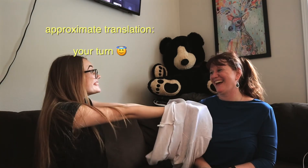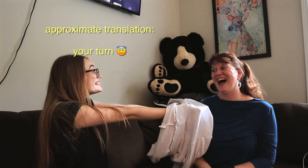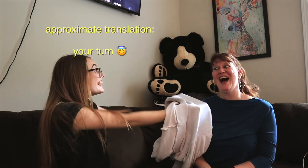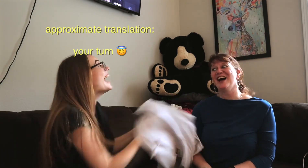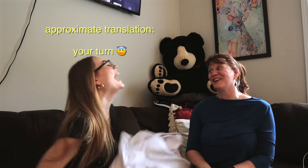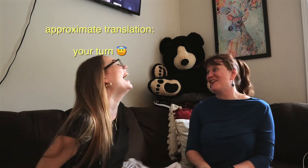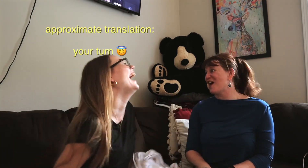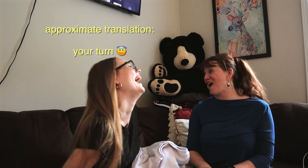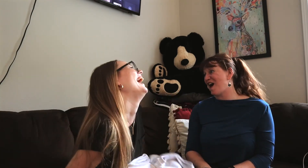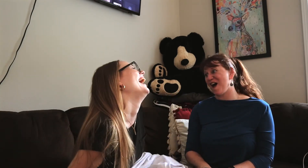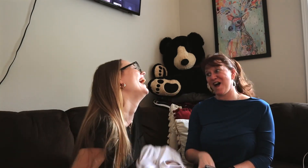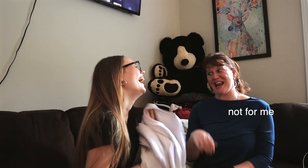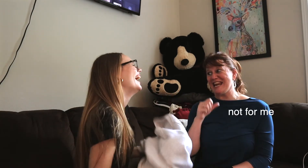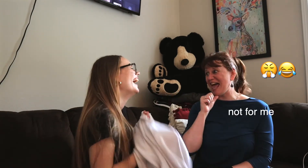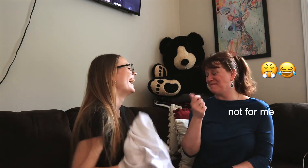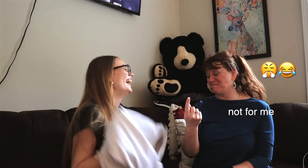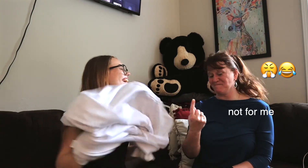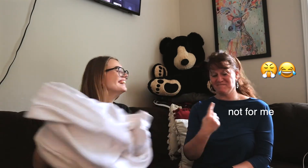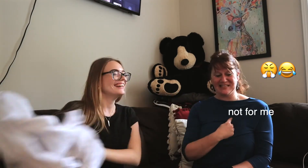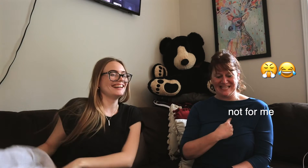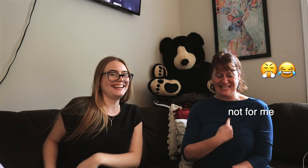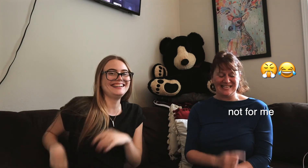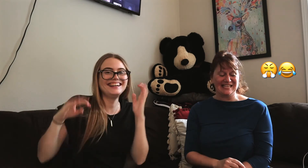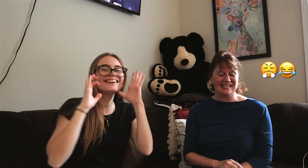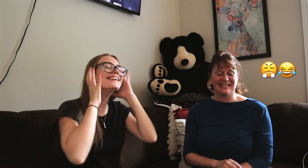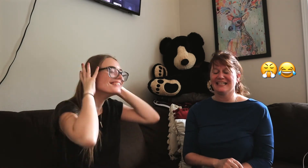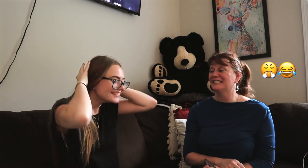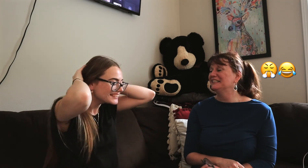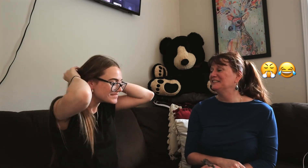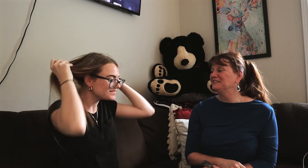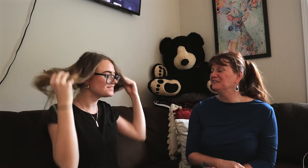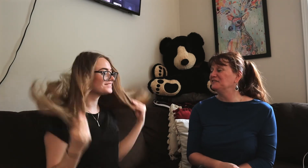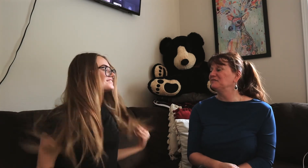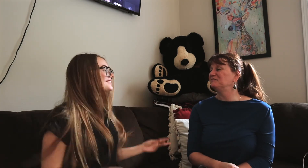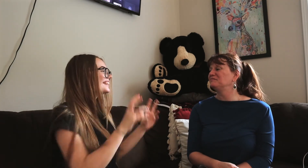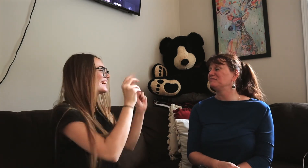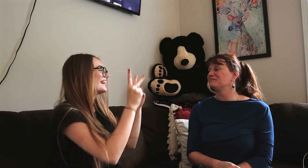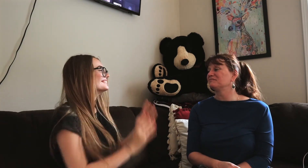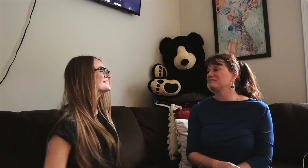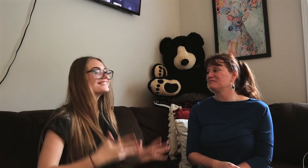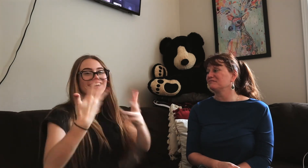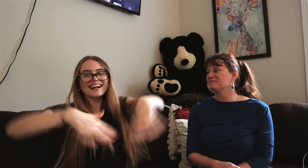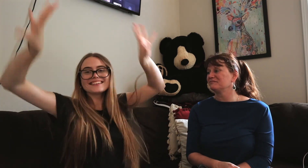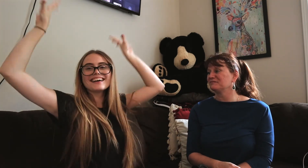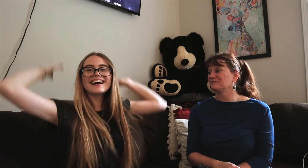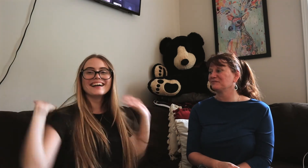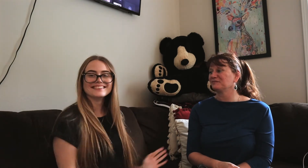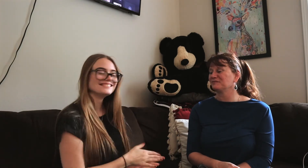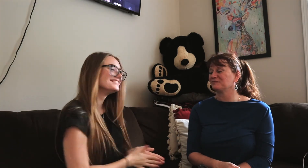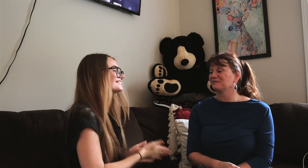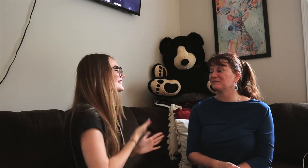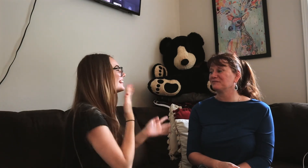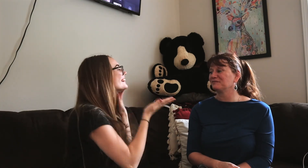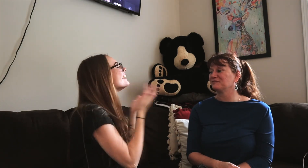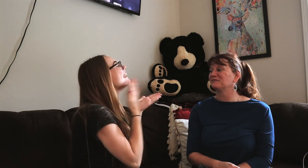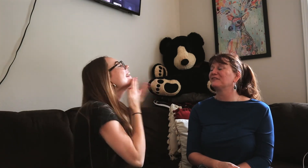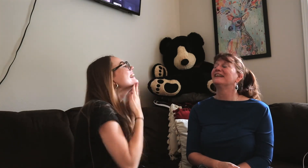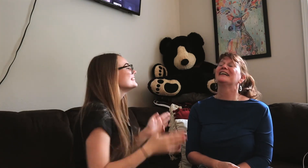*sammie cackling* *applause* okay all done! *bell chime* thanks!!